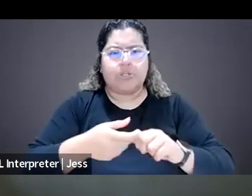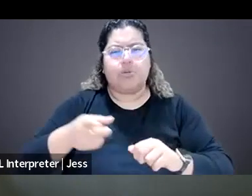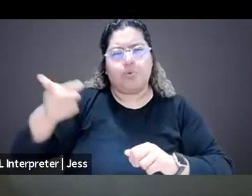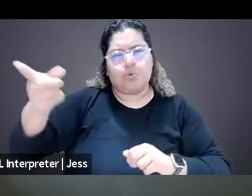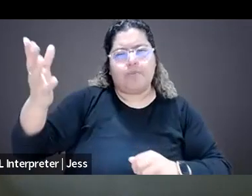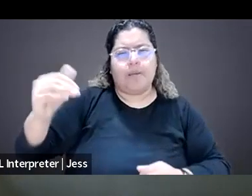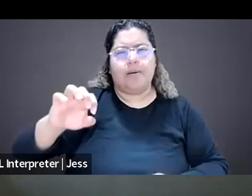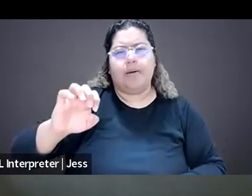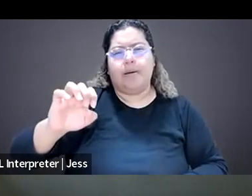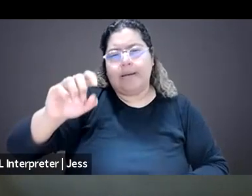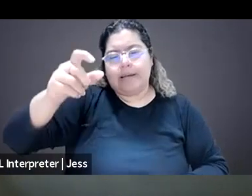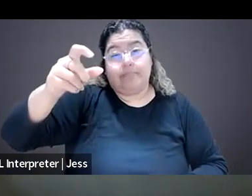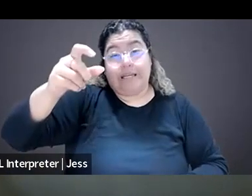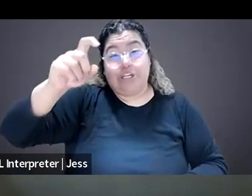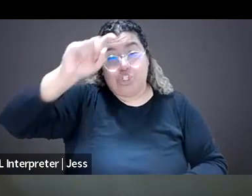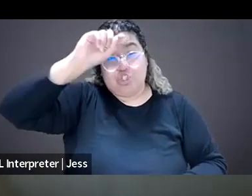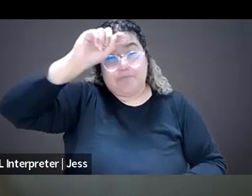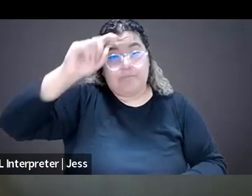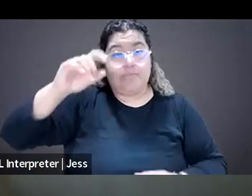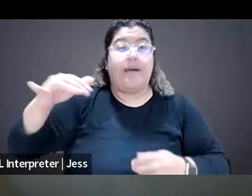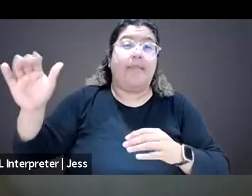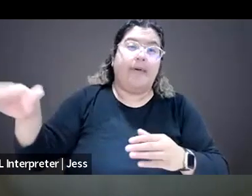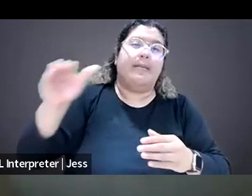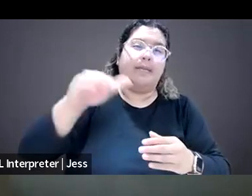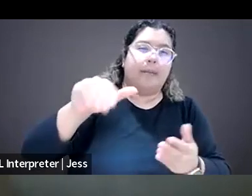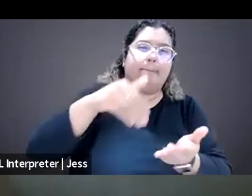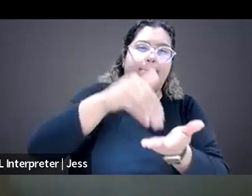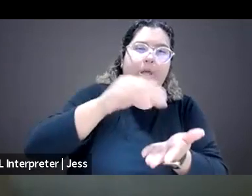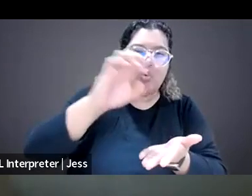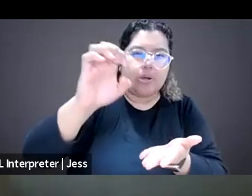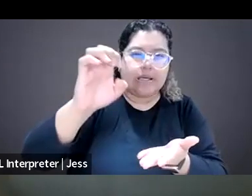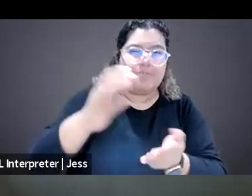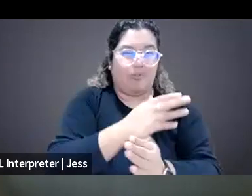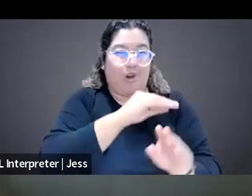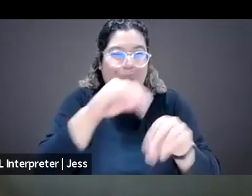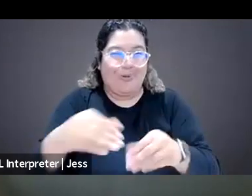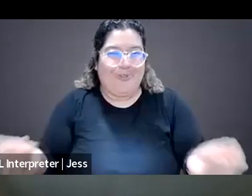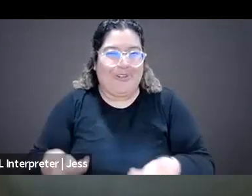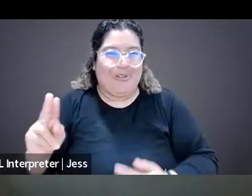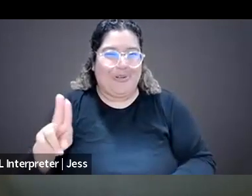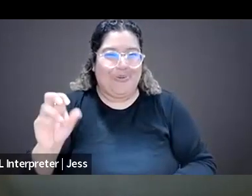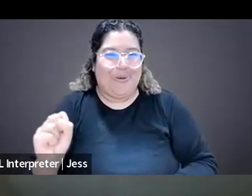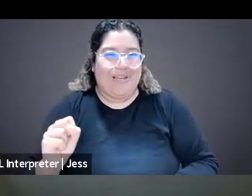And two important points is that the tactics might actually differ from a place to another slightly,